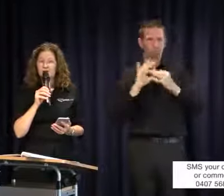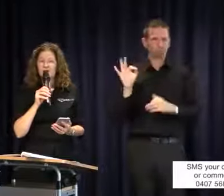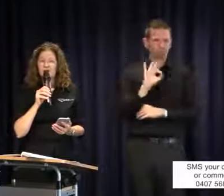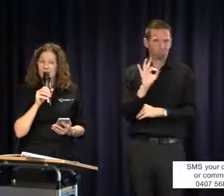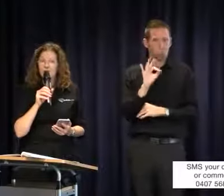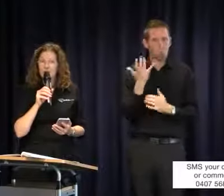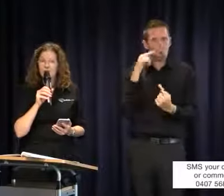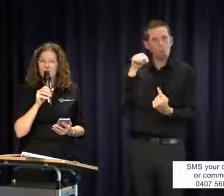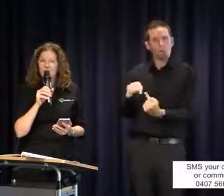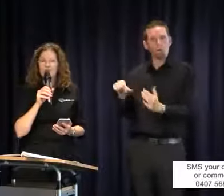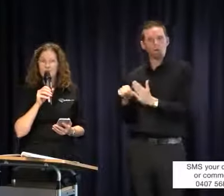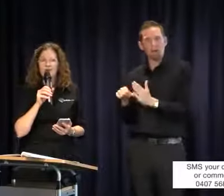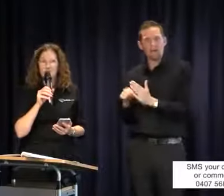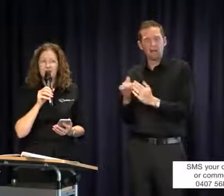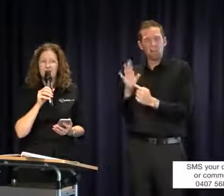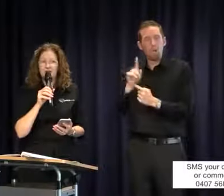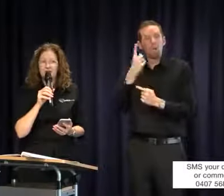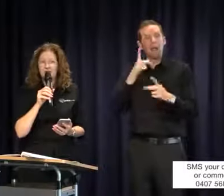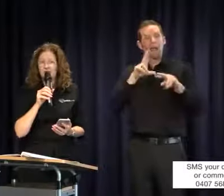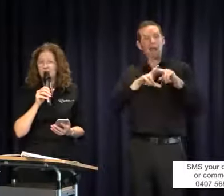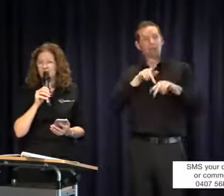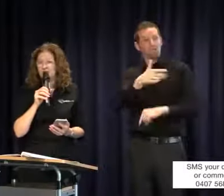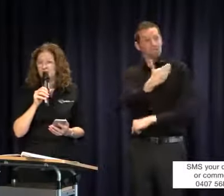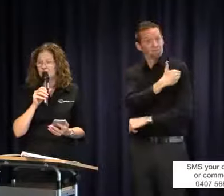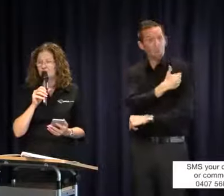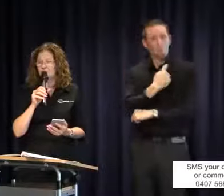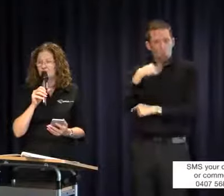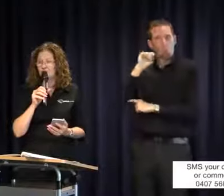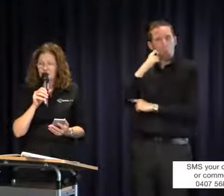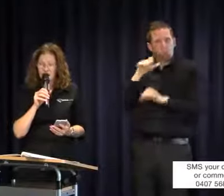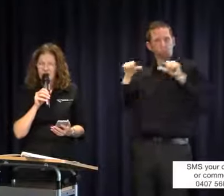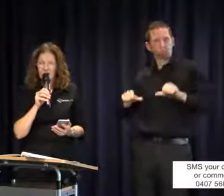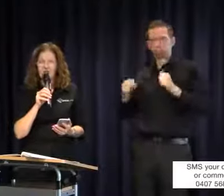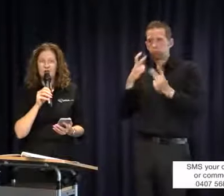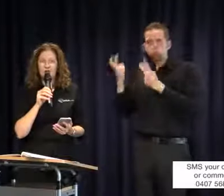to money but we would have provided it and found the money if that was necessary. I'm